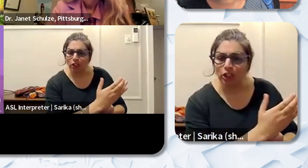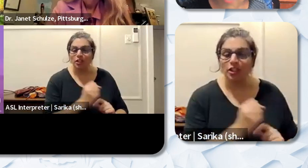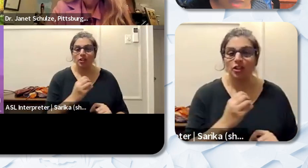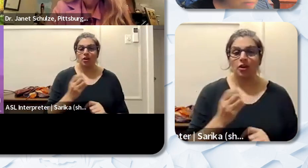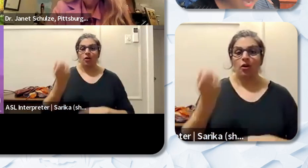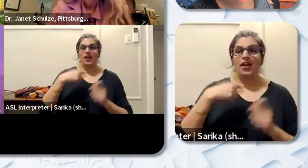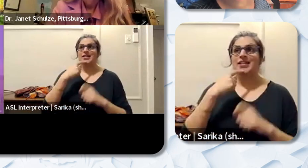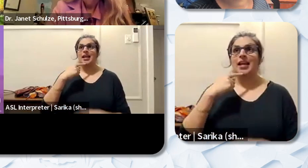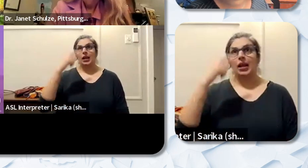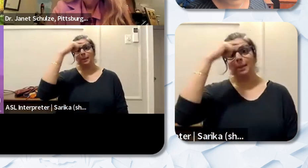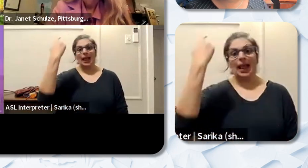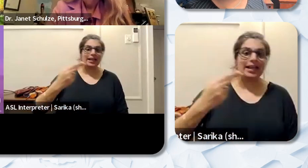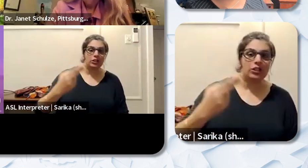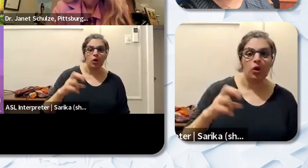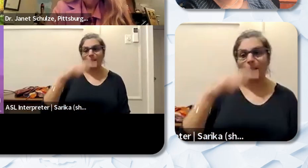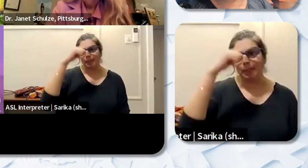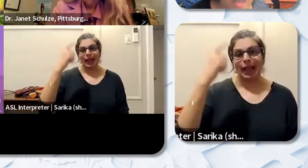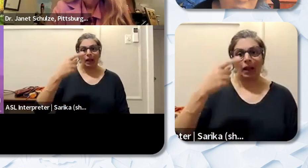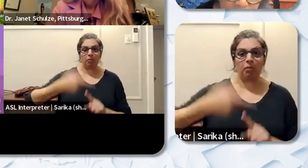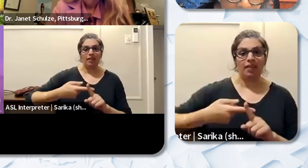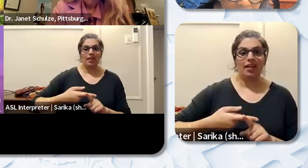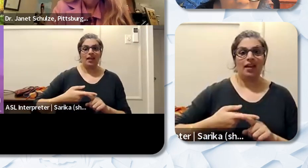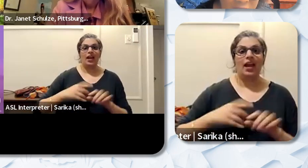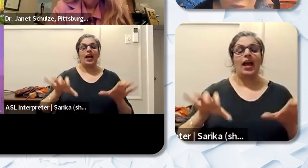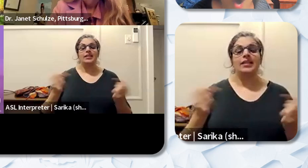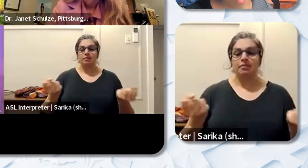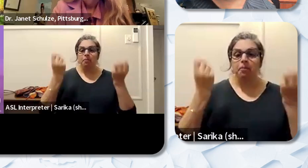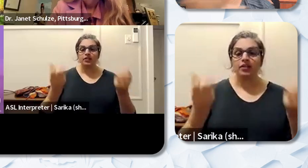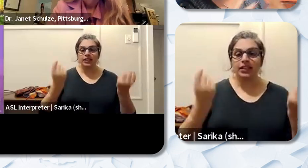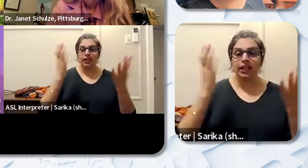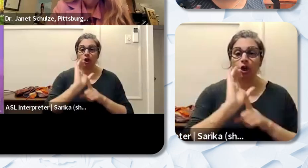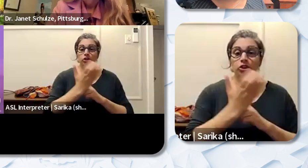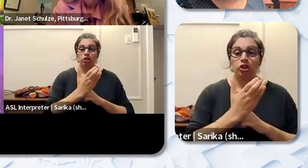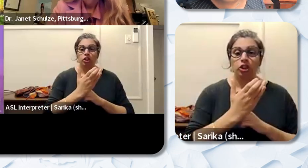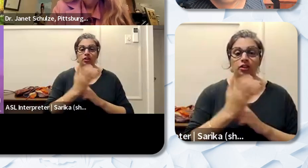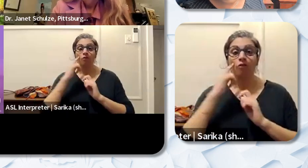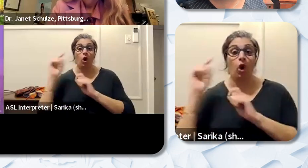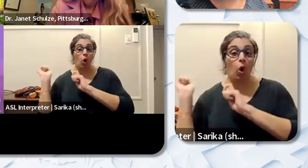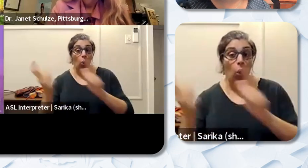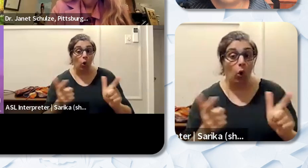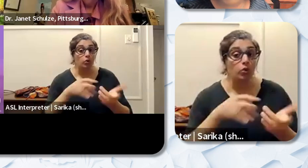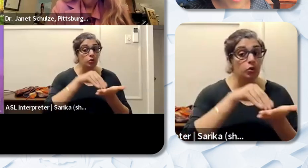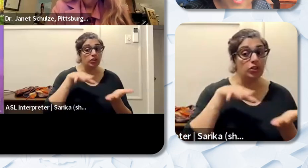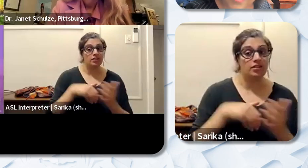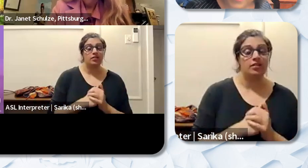History or Black Month I did multi-cultural for all my students. And you could see when kids that